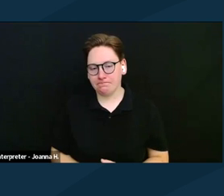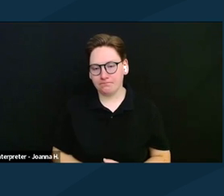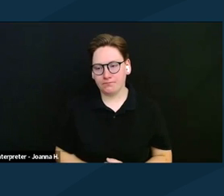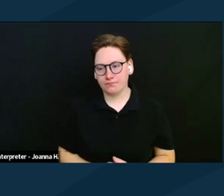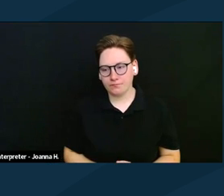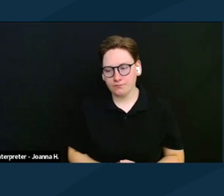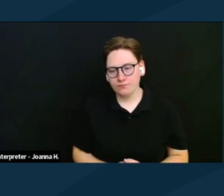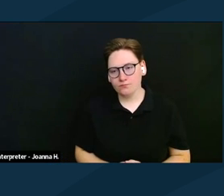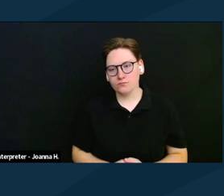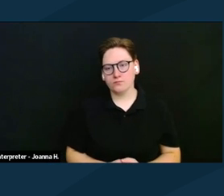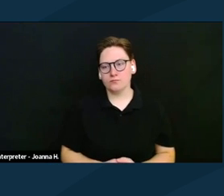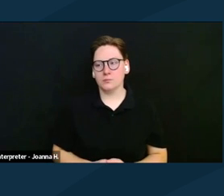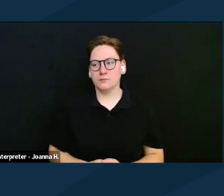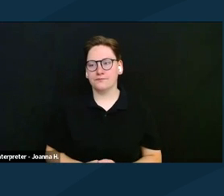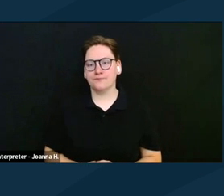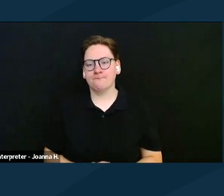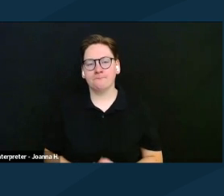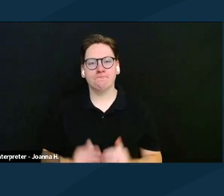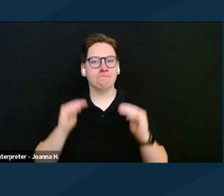Another question someone asked was